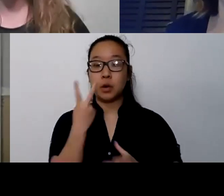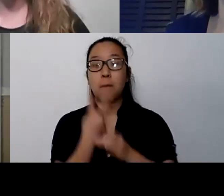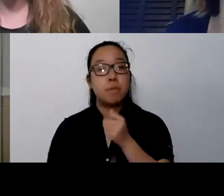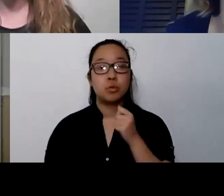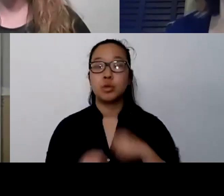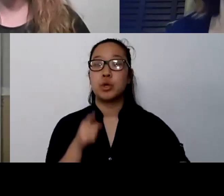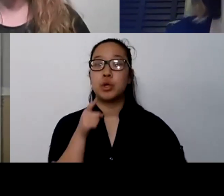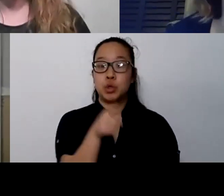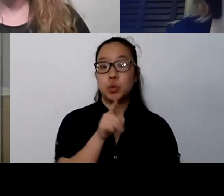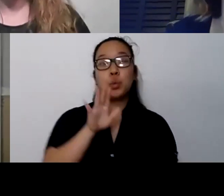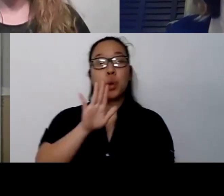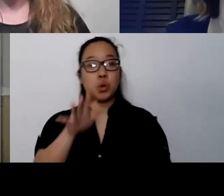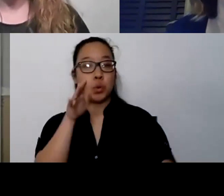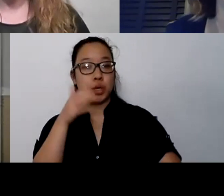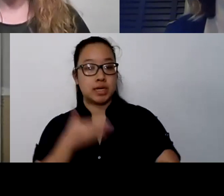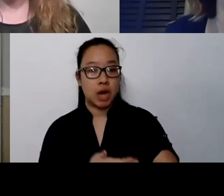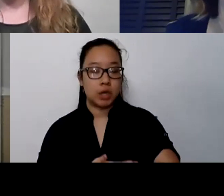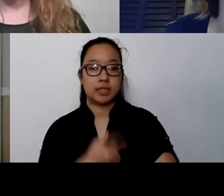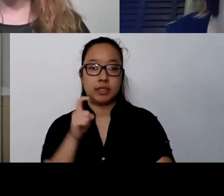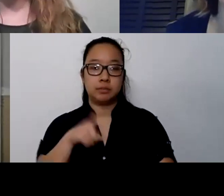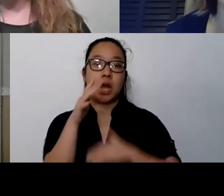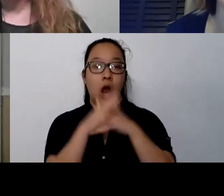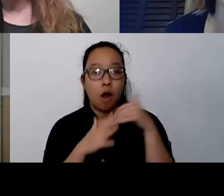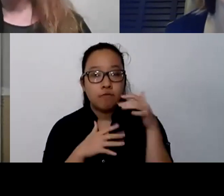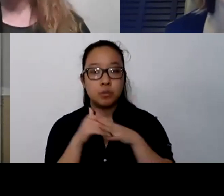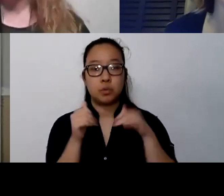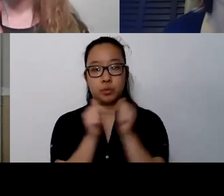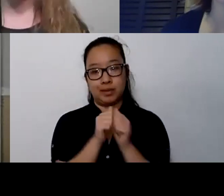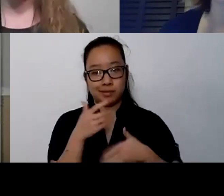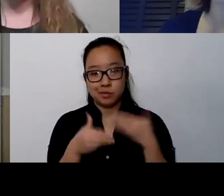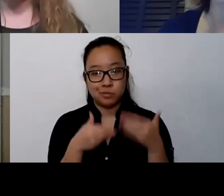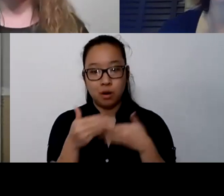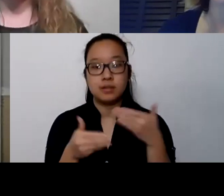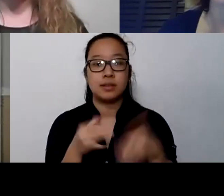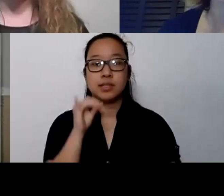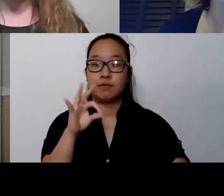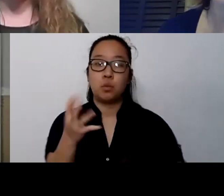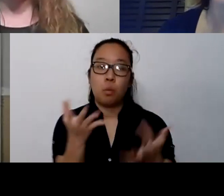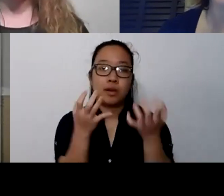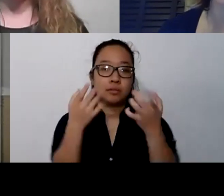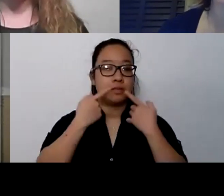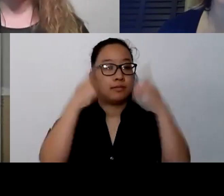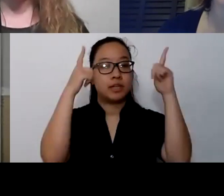and the process in order for it to be effective. So I am really pleased to hear